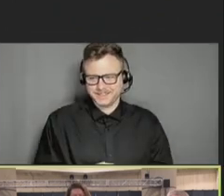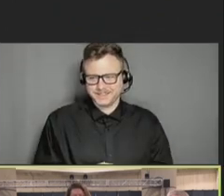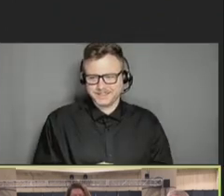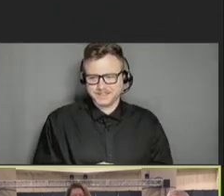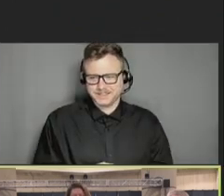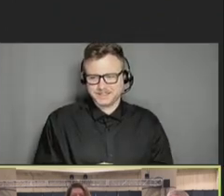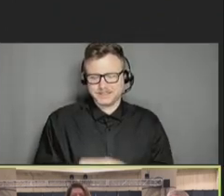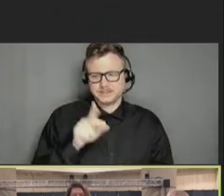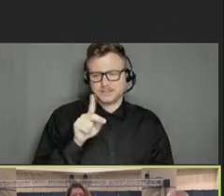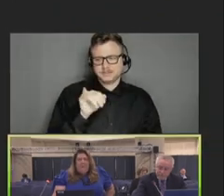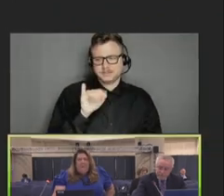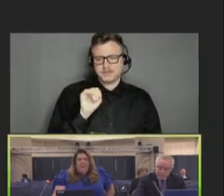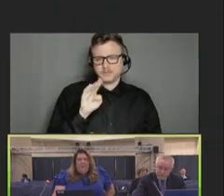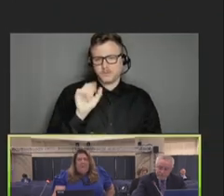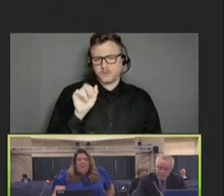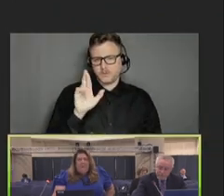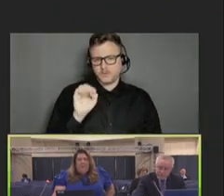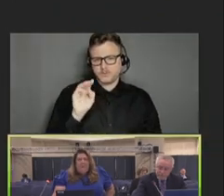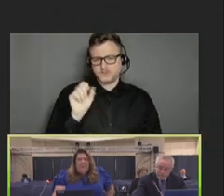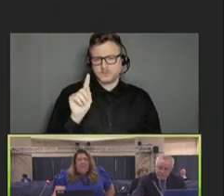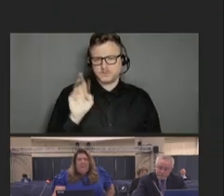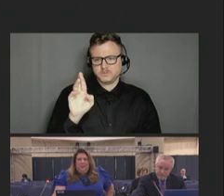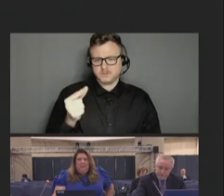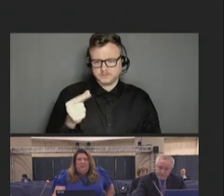Kimberly Armstrong: Present. Thank you.